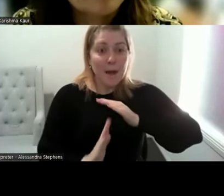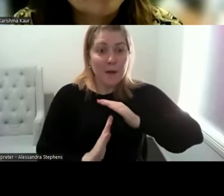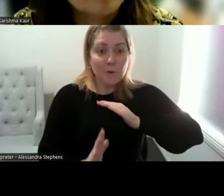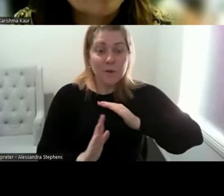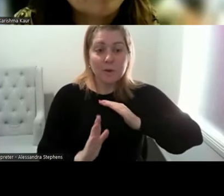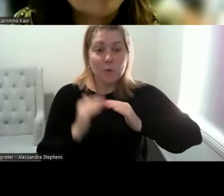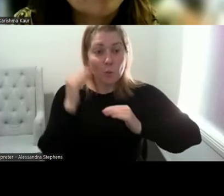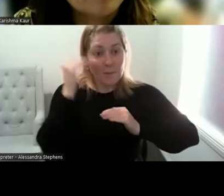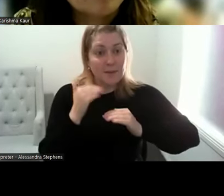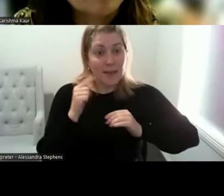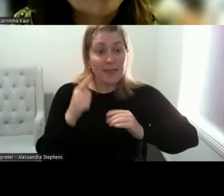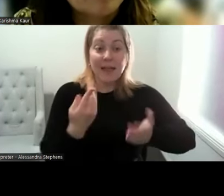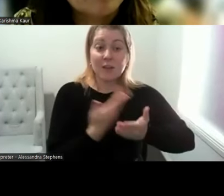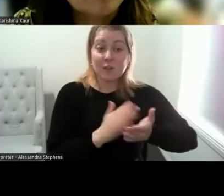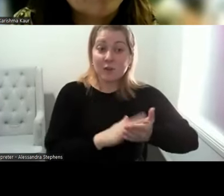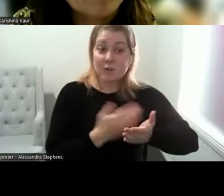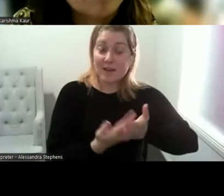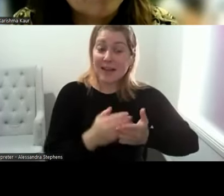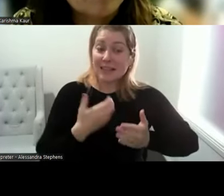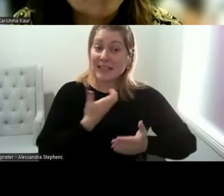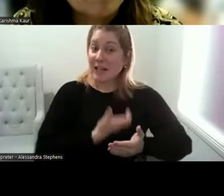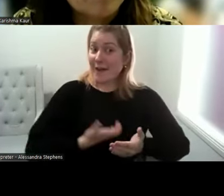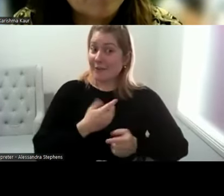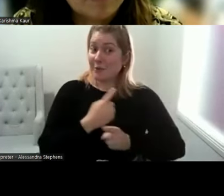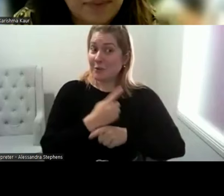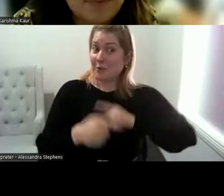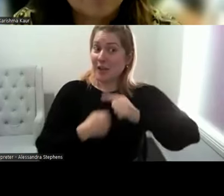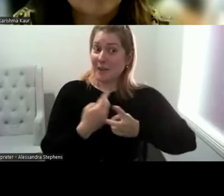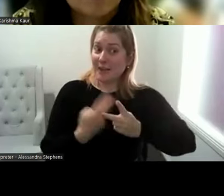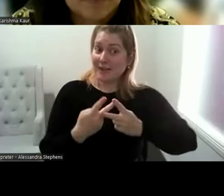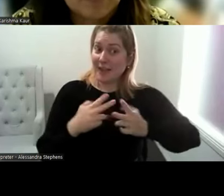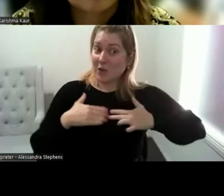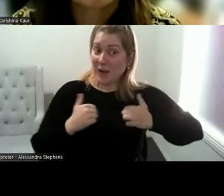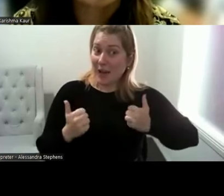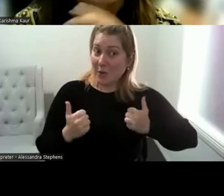translator comfortable with talking about sexual health topics? Cause that can sometimes shut down